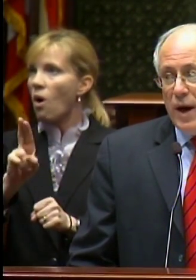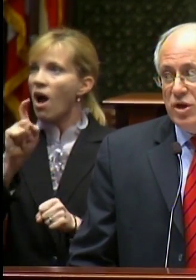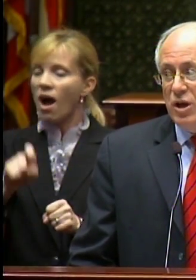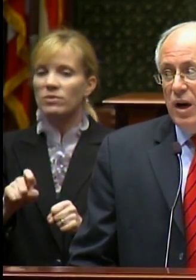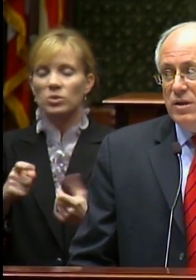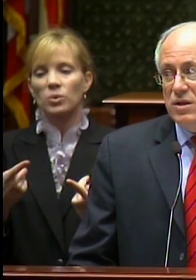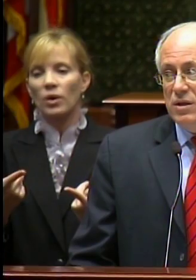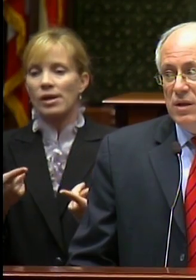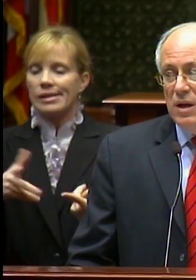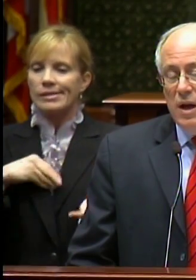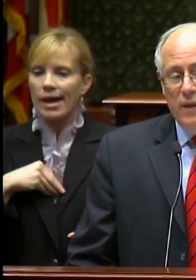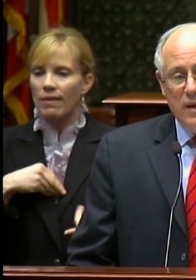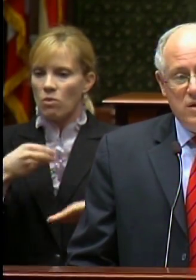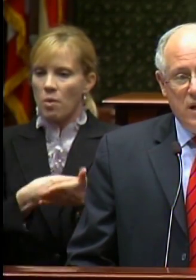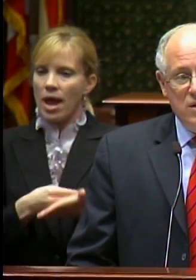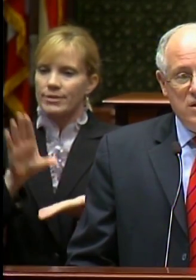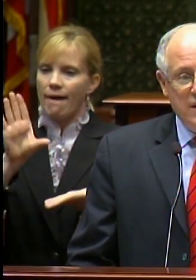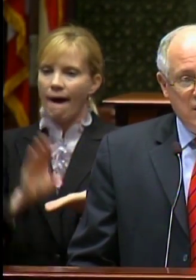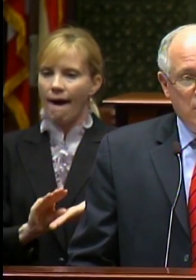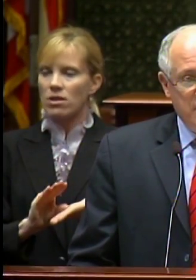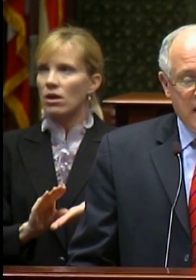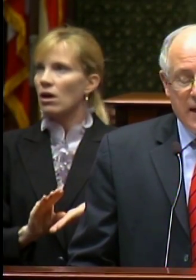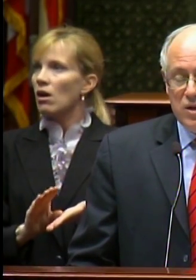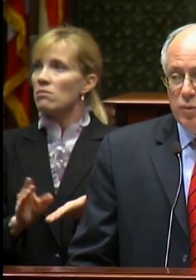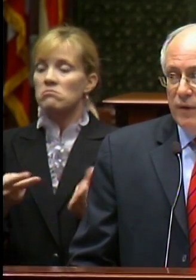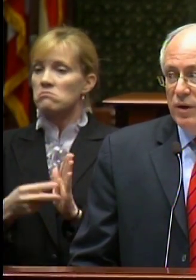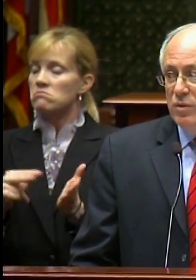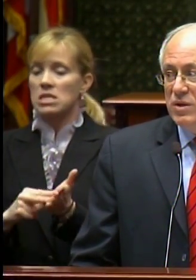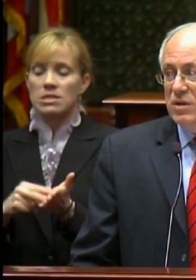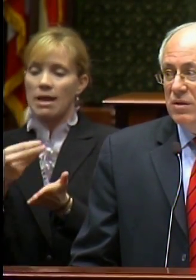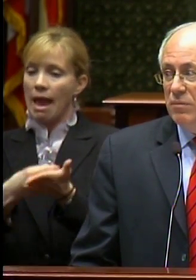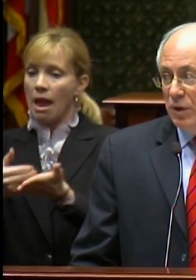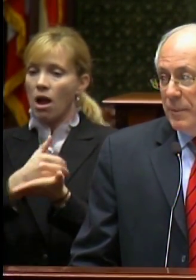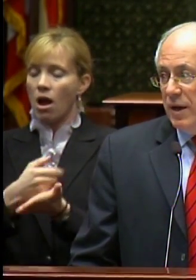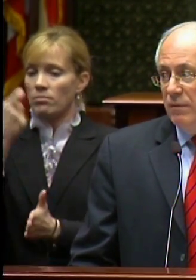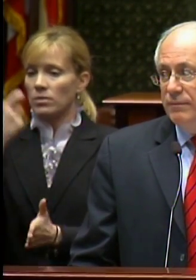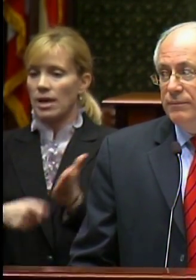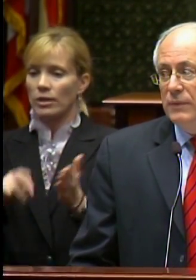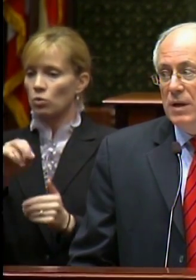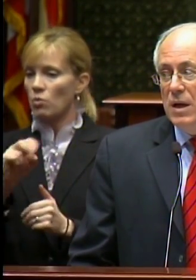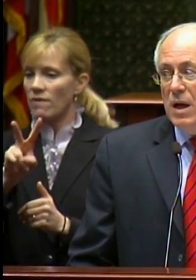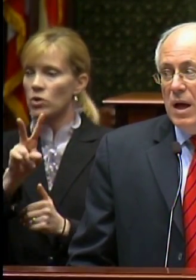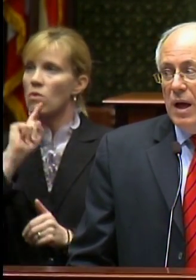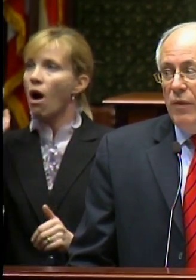wage cuts, that sends income tax revenues plummeting.